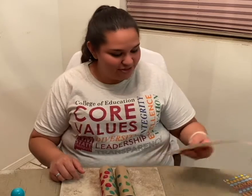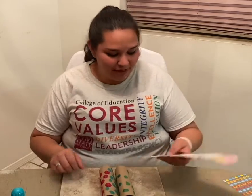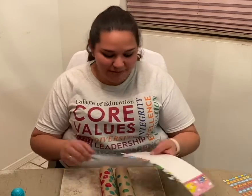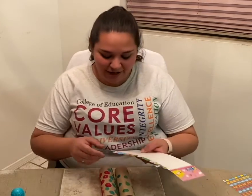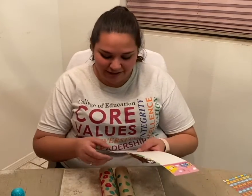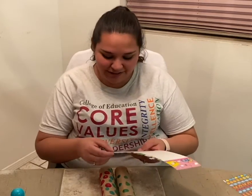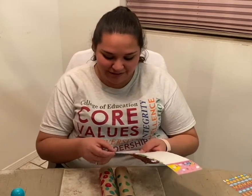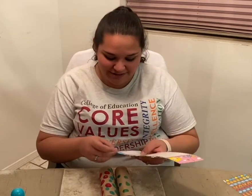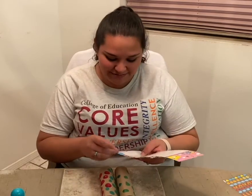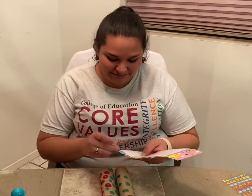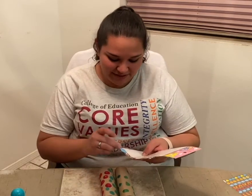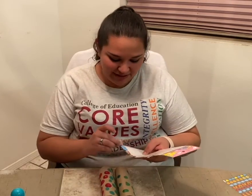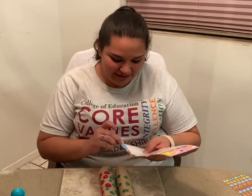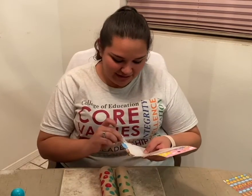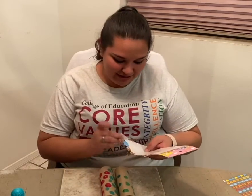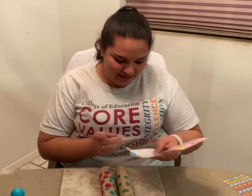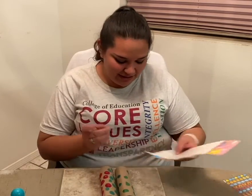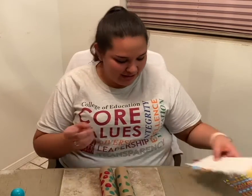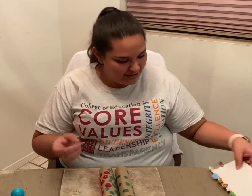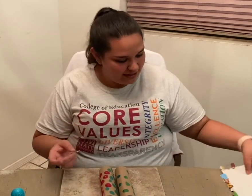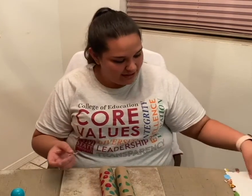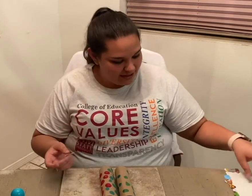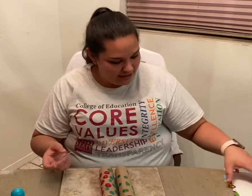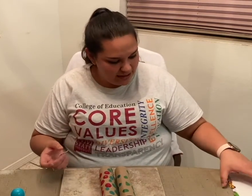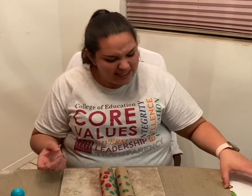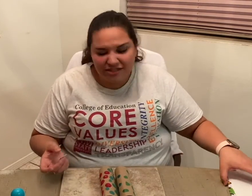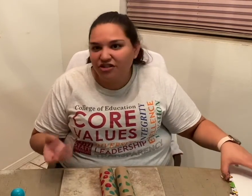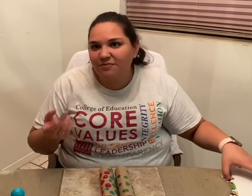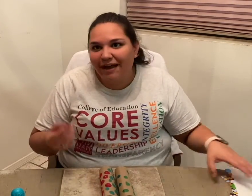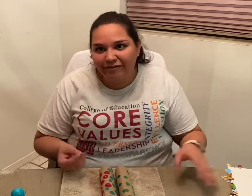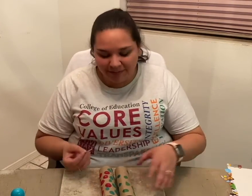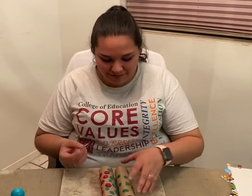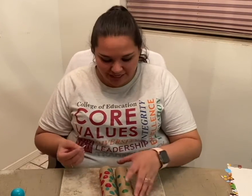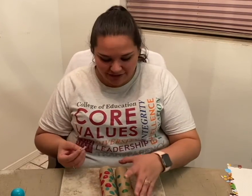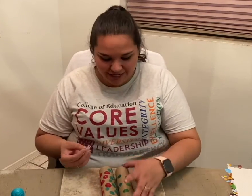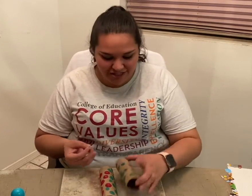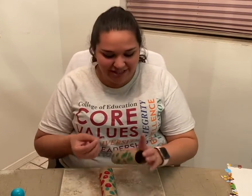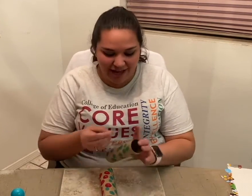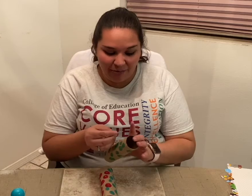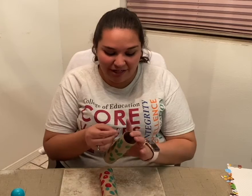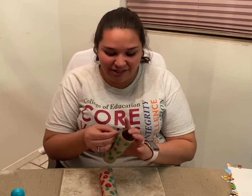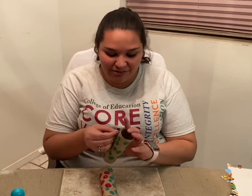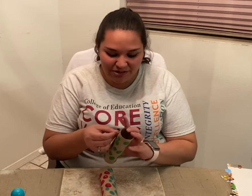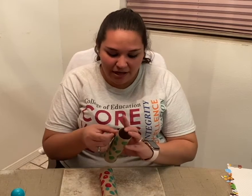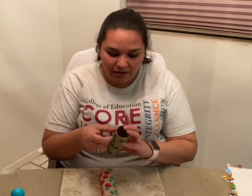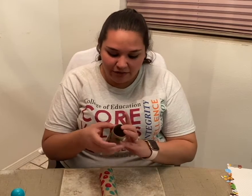our binoculars. This is just my form of decoration that I want to use for my